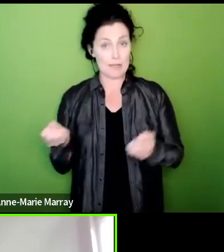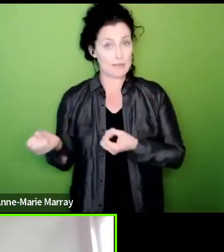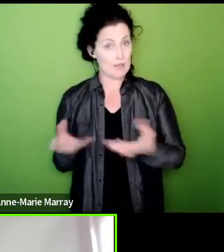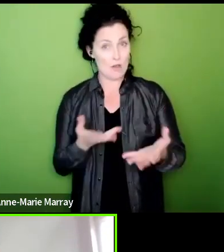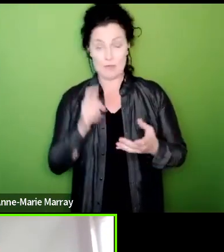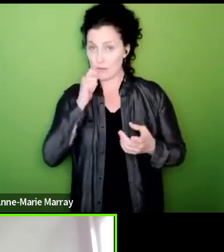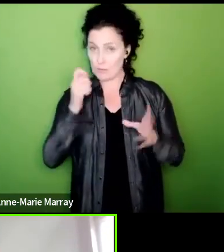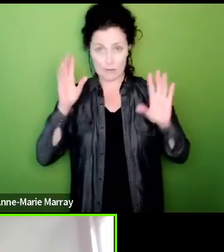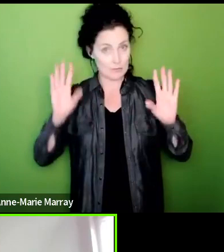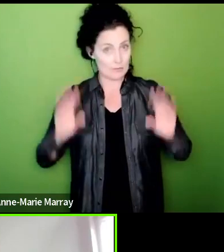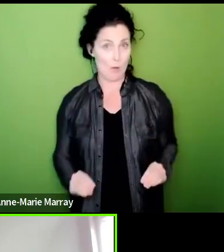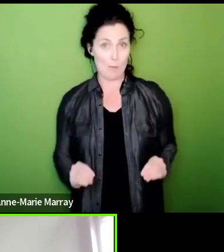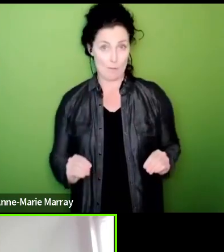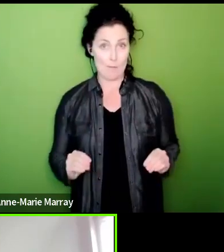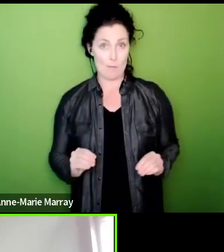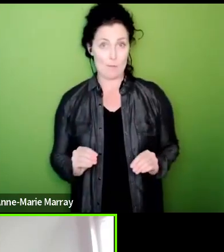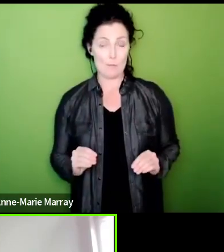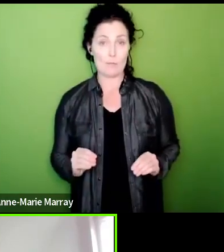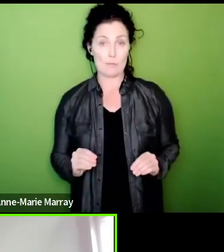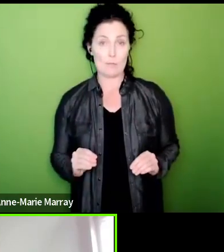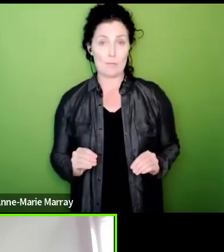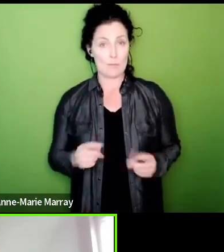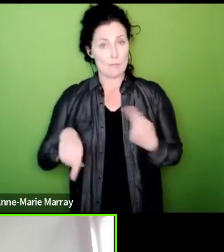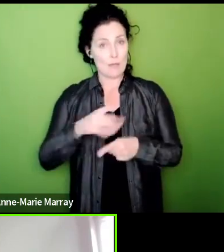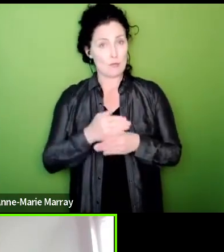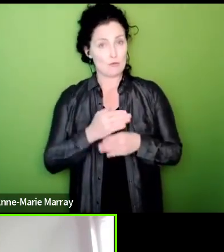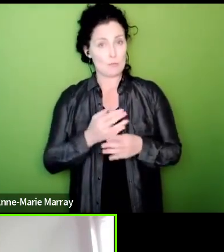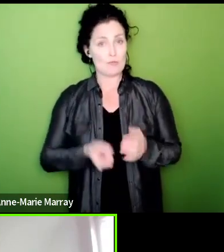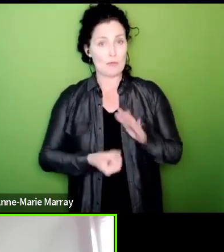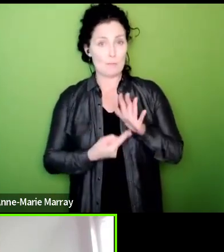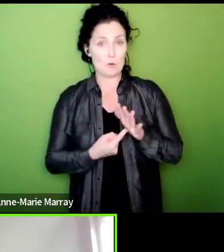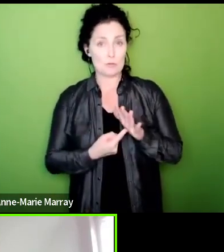sure that we don't just win the ballot which we have done but to win the dispute and we're